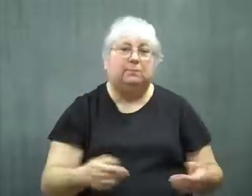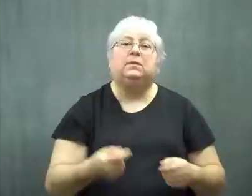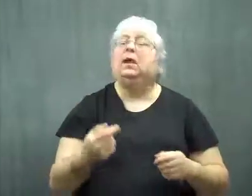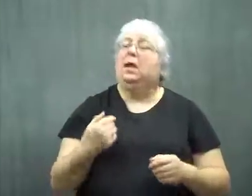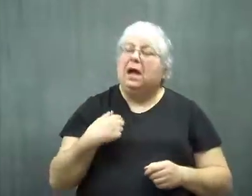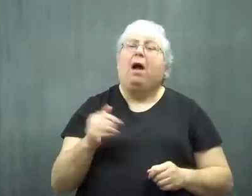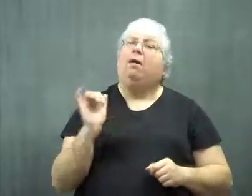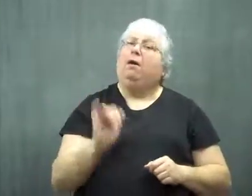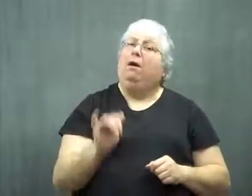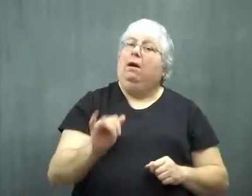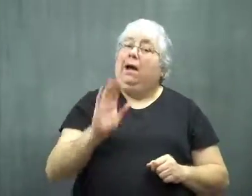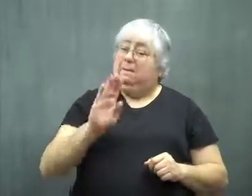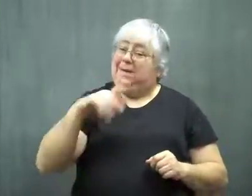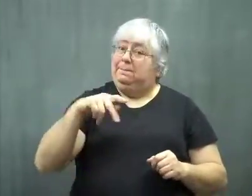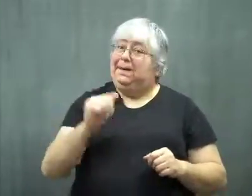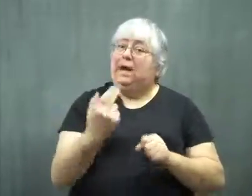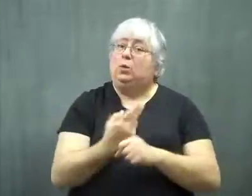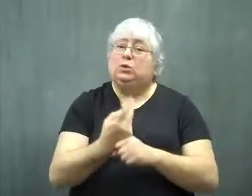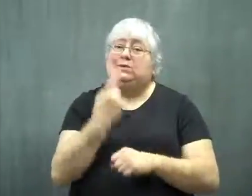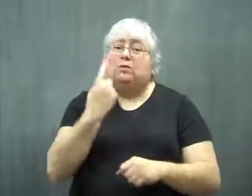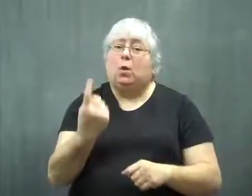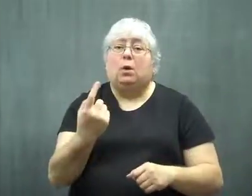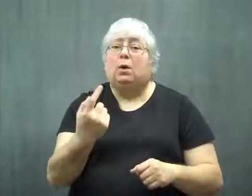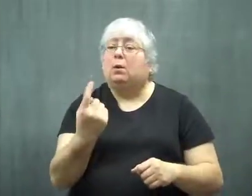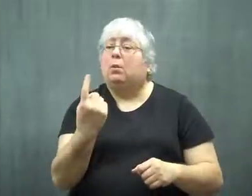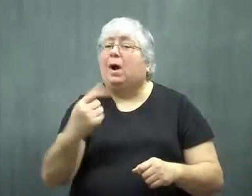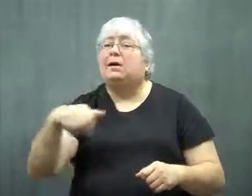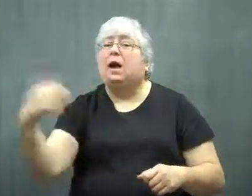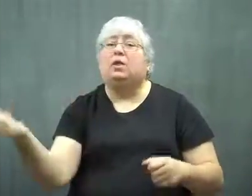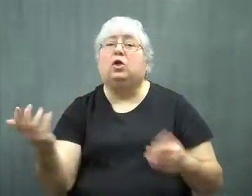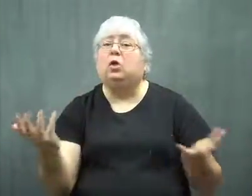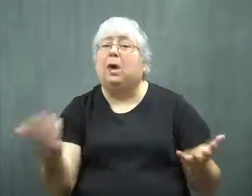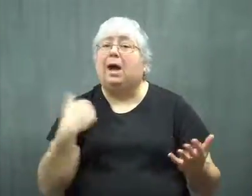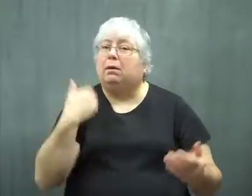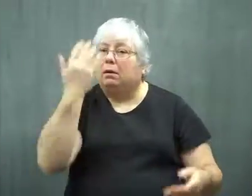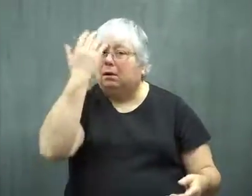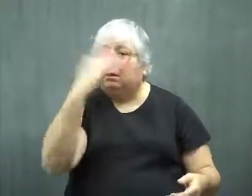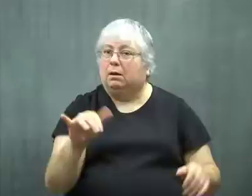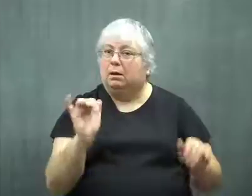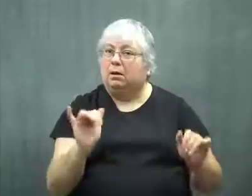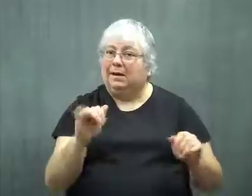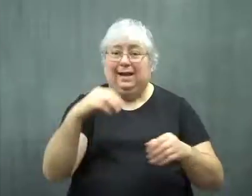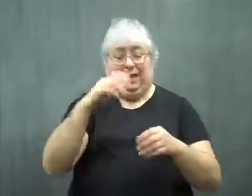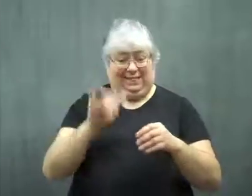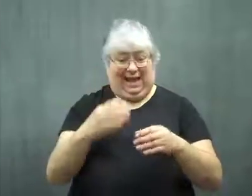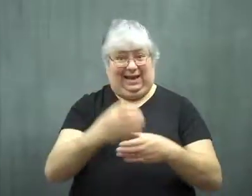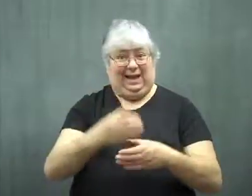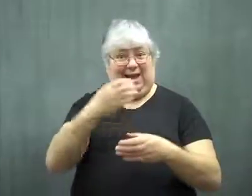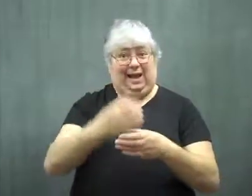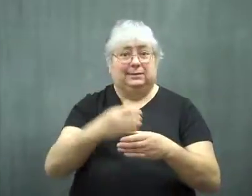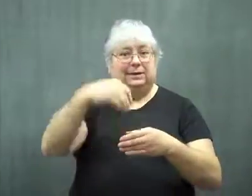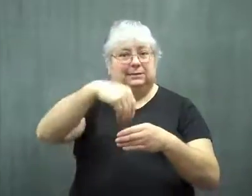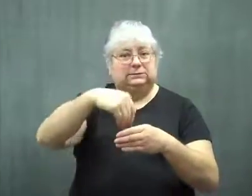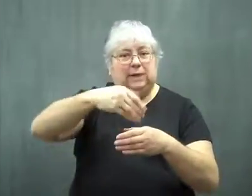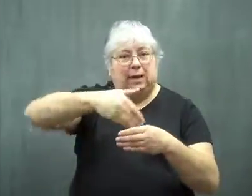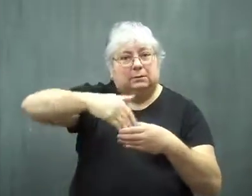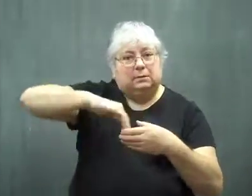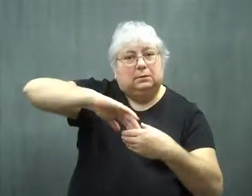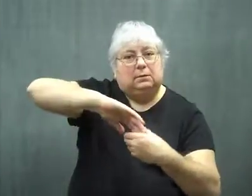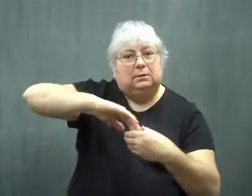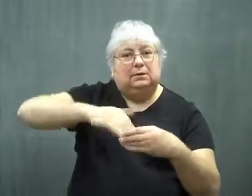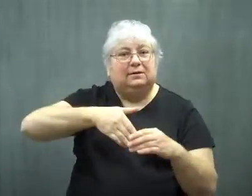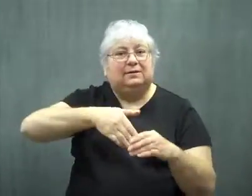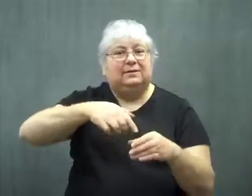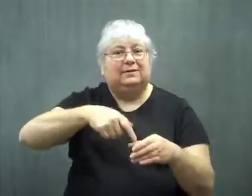There's another use for BPA that I didn't know about. It lines the inside of cans.